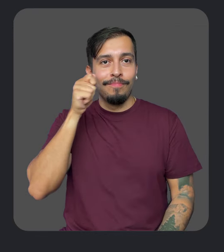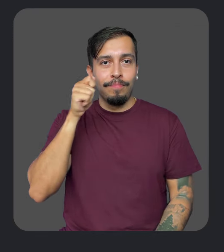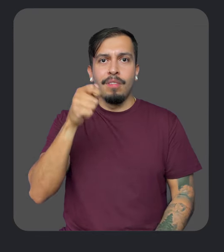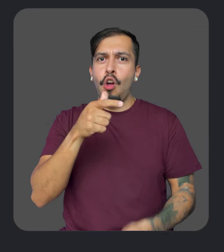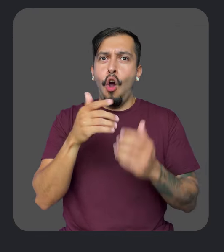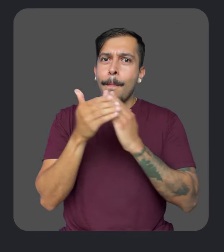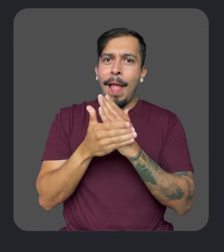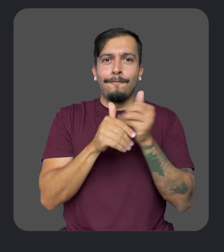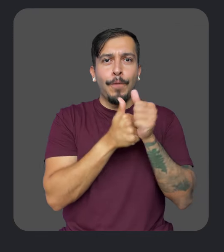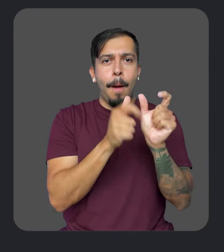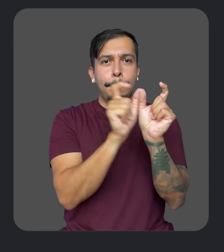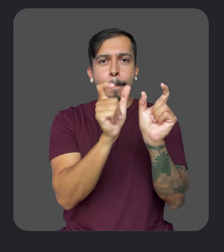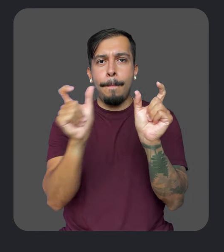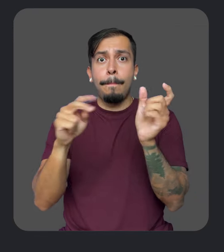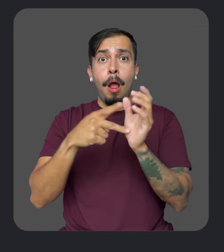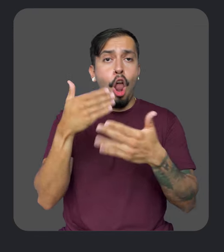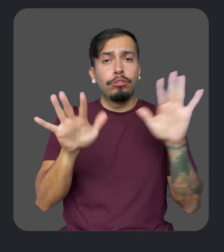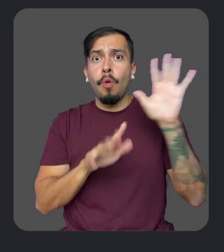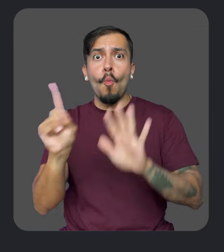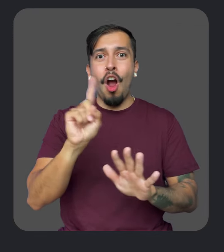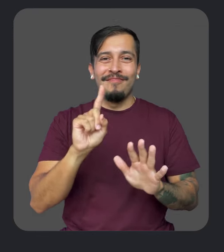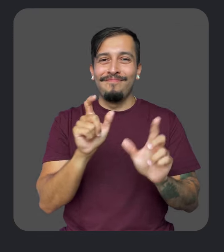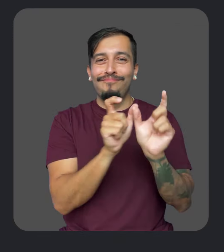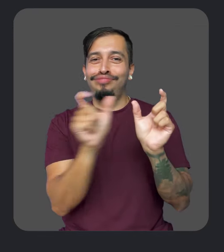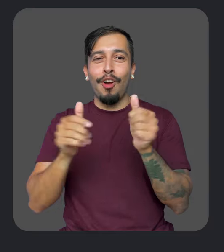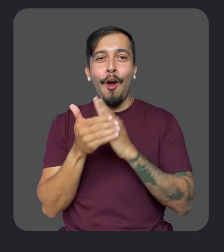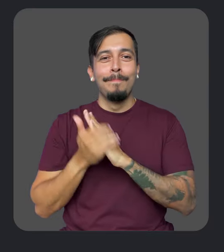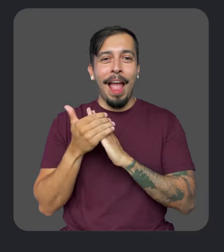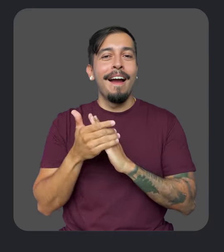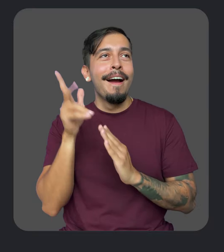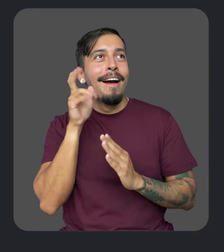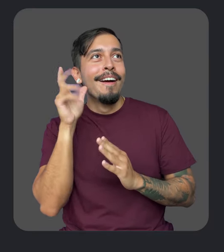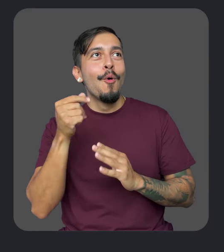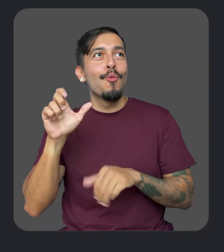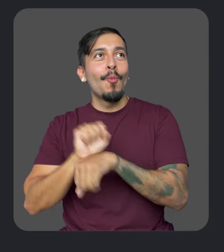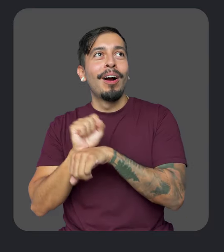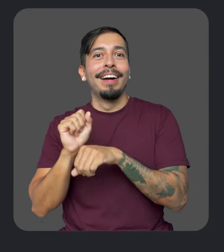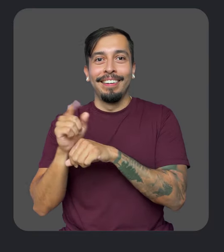it will automatically follow the words so you don't lose your place. [Select to Speak] Googlers with disabilities make critical...